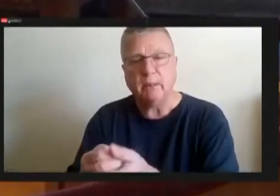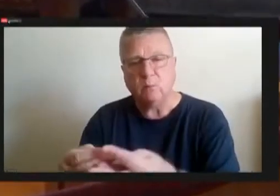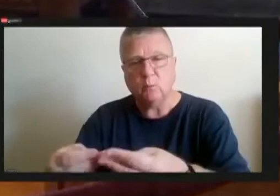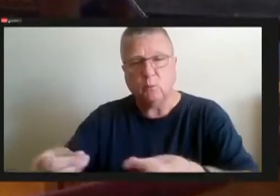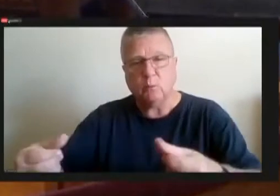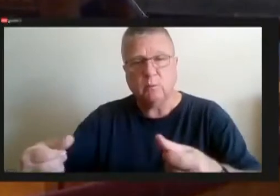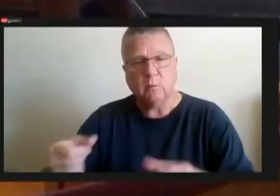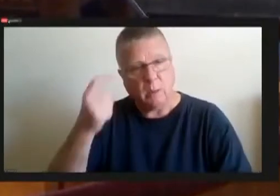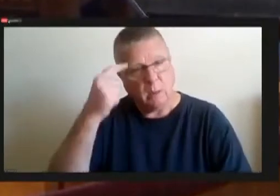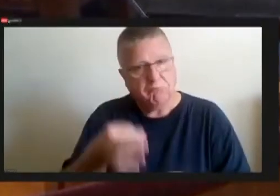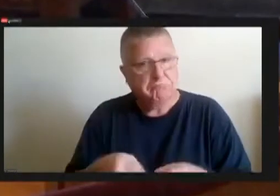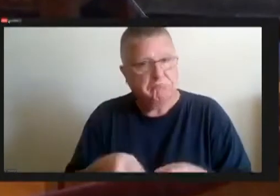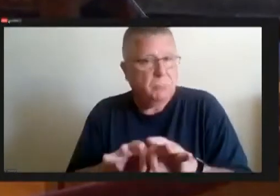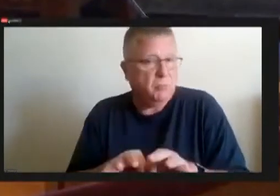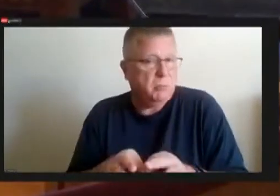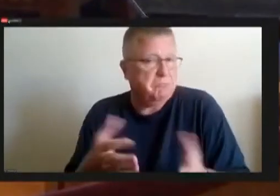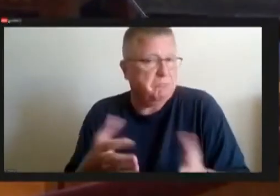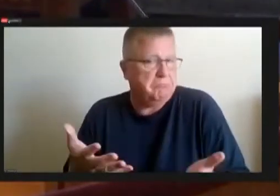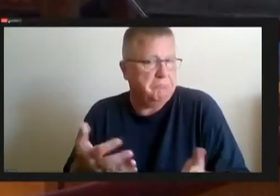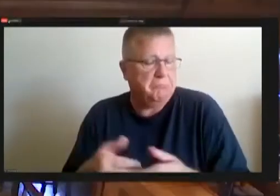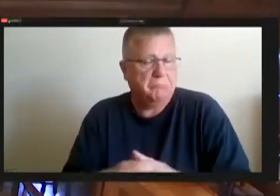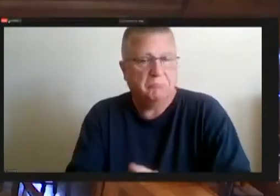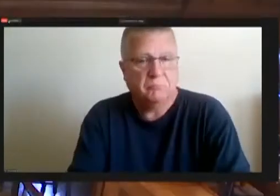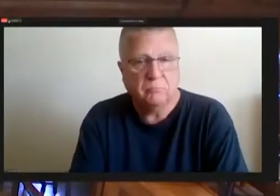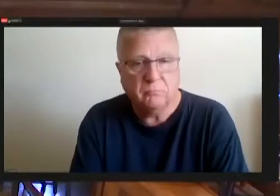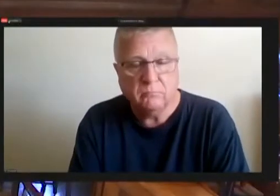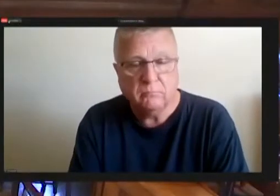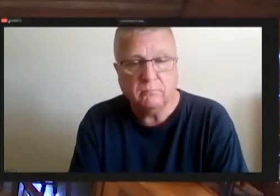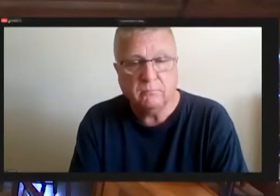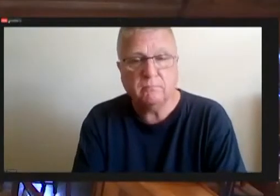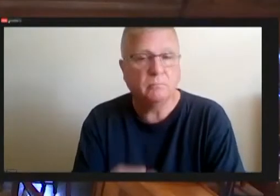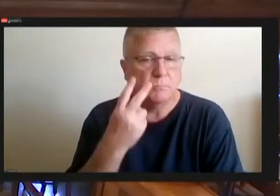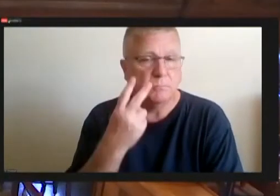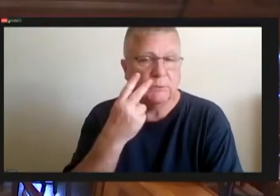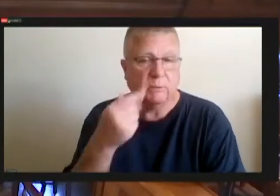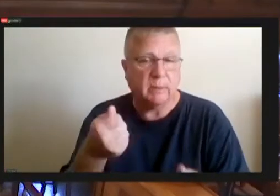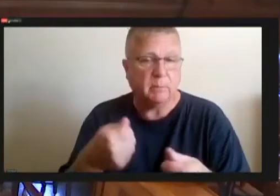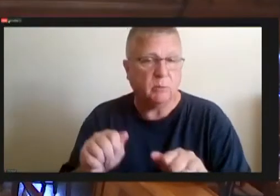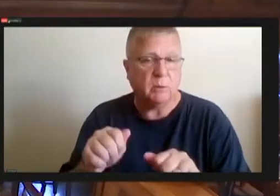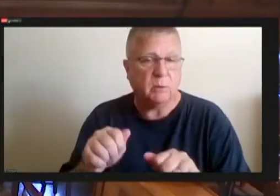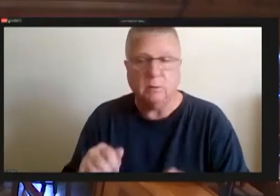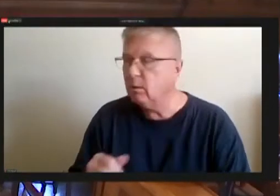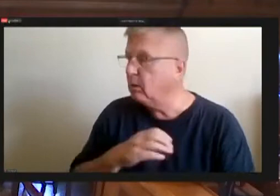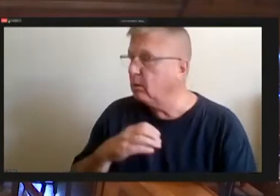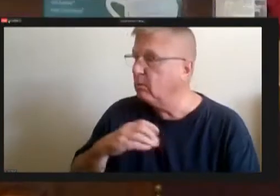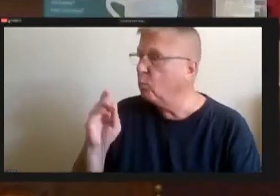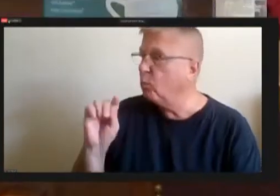So, oh I attempt Nelson Wilson Are you done. Yeah, I'm done.